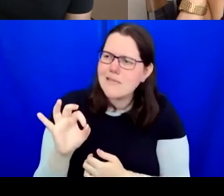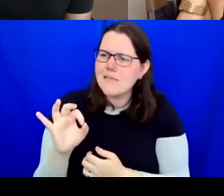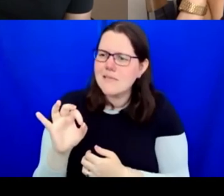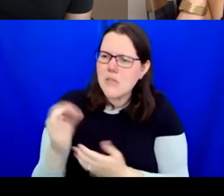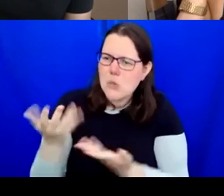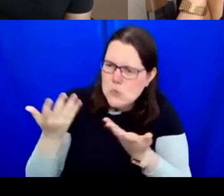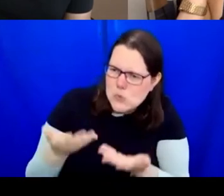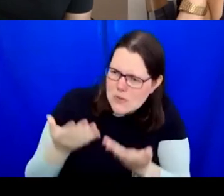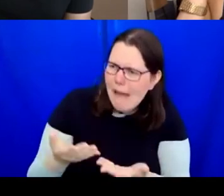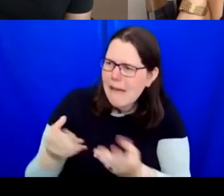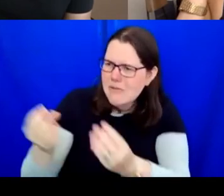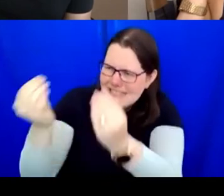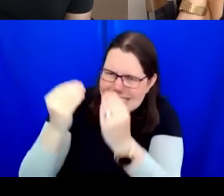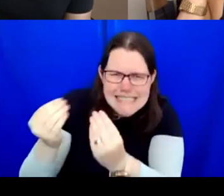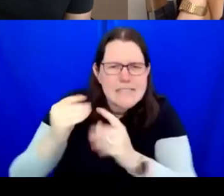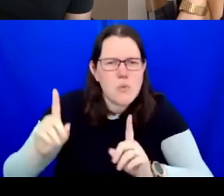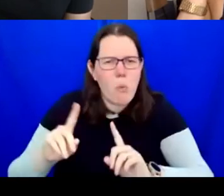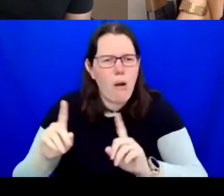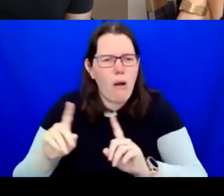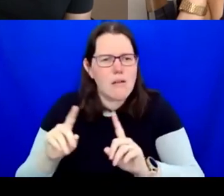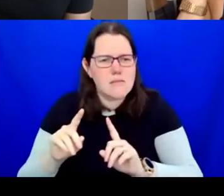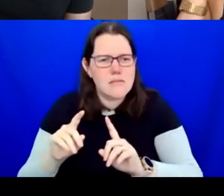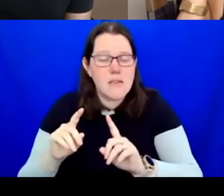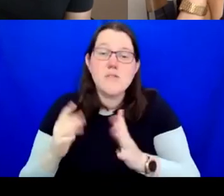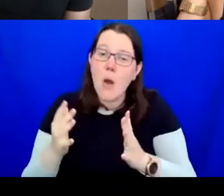So older artists are actually embedded in our business plan now